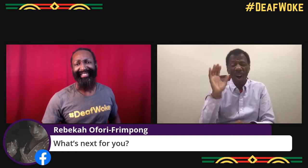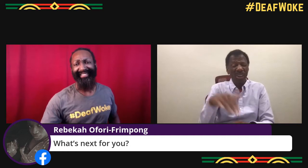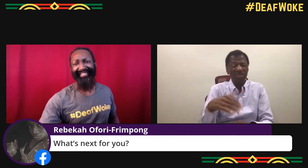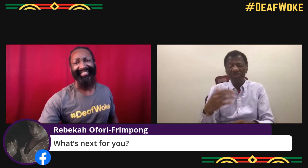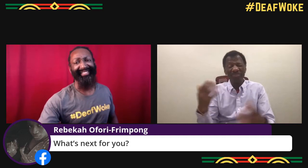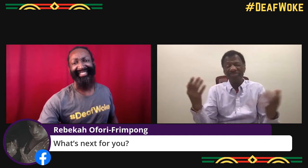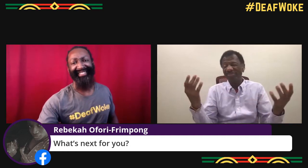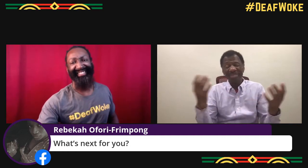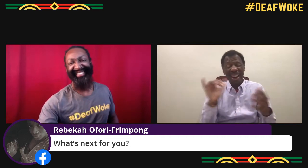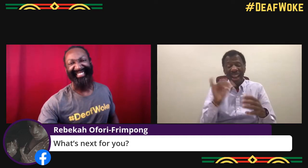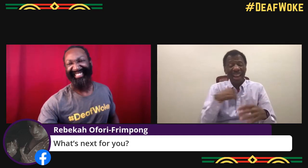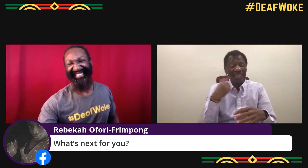What's next for you?